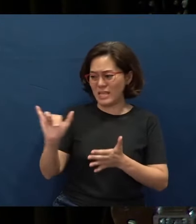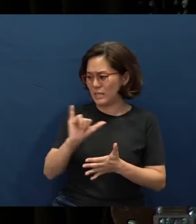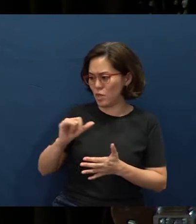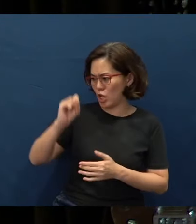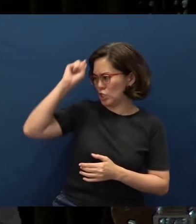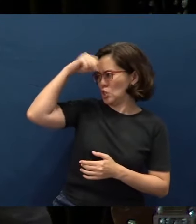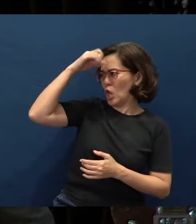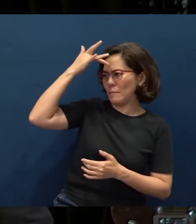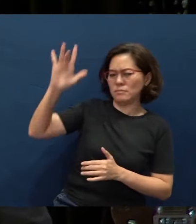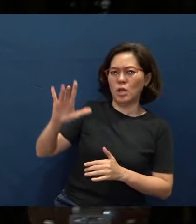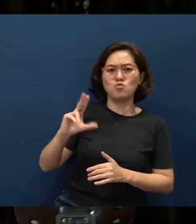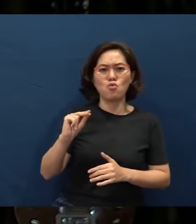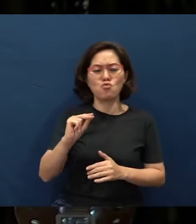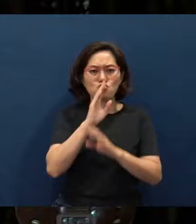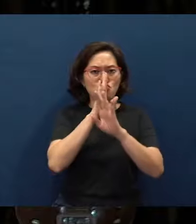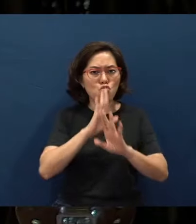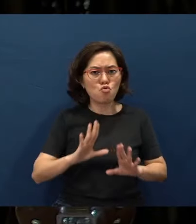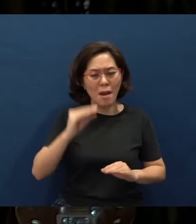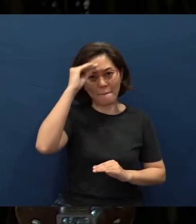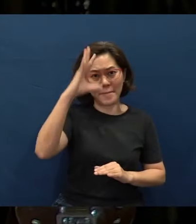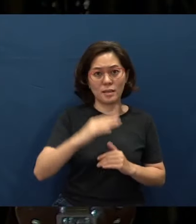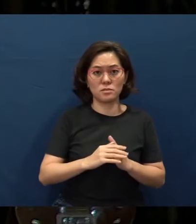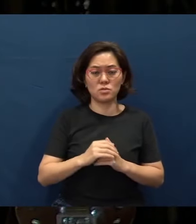Even if you are a quiet man, even if you just have two words,